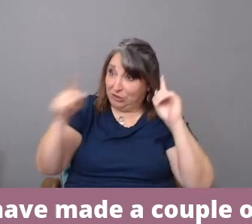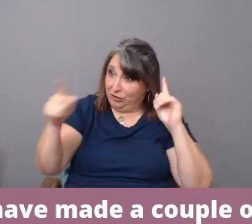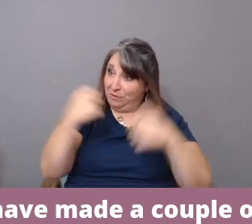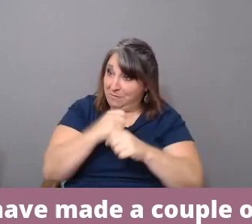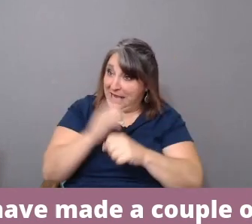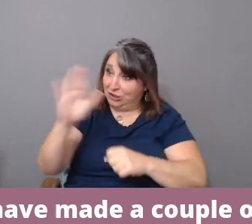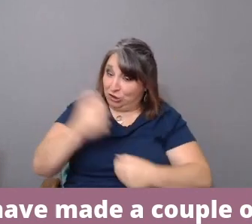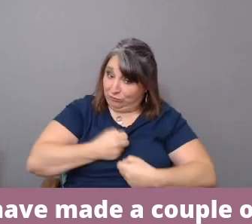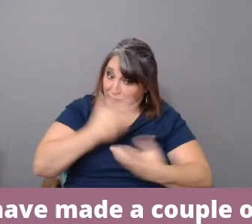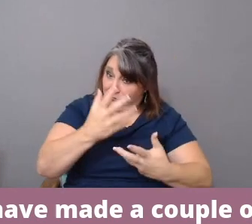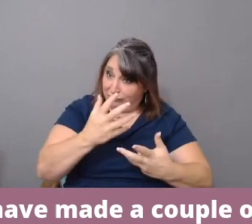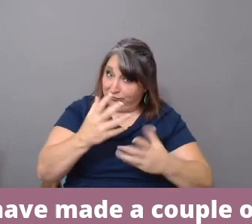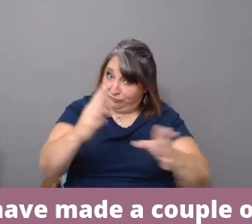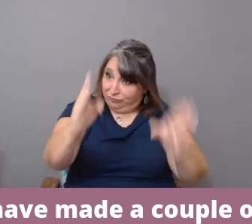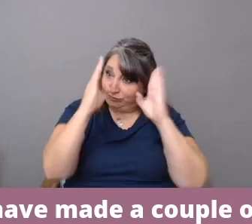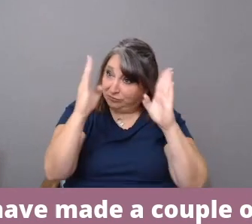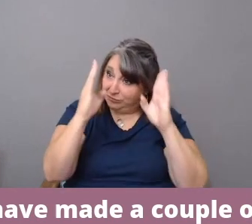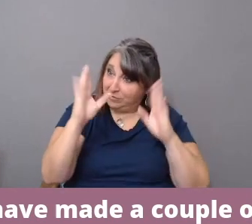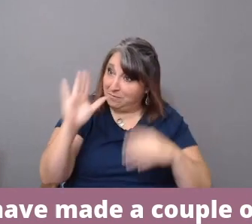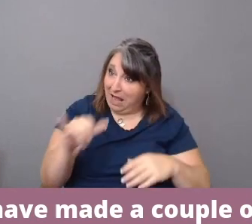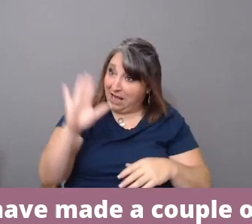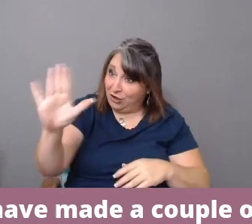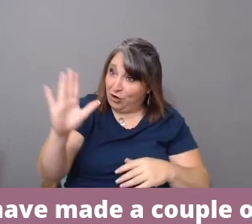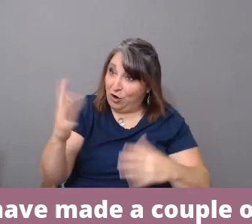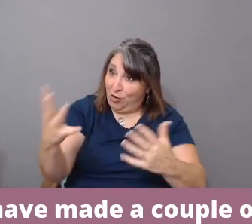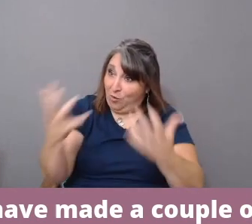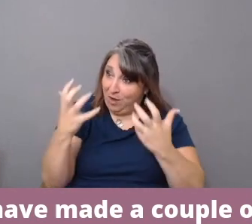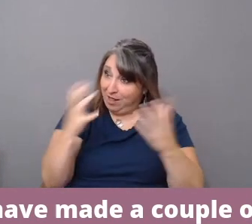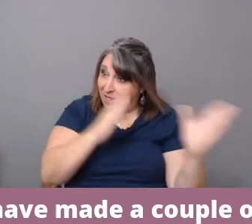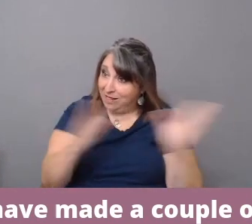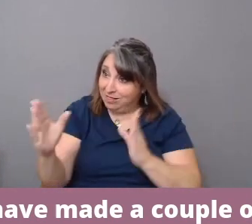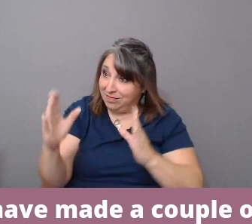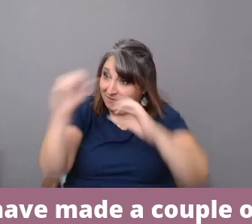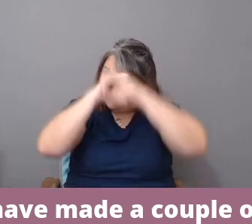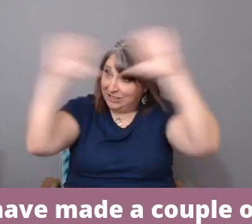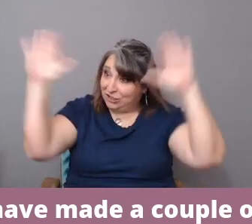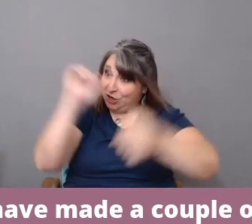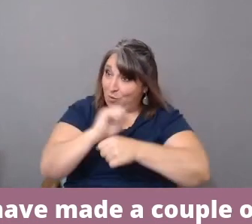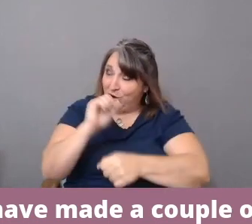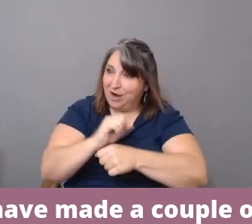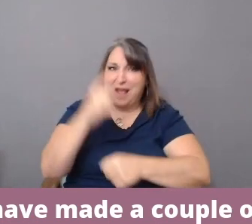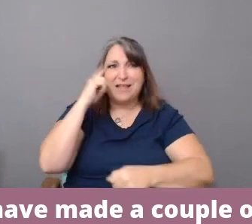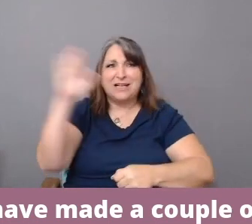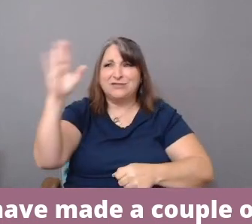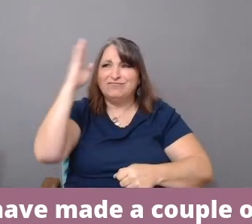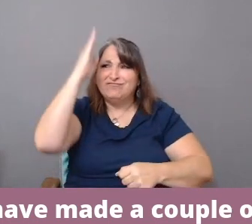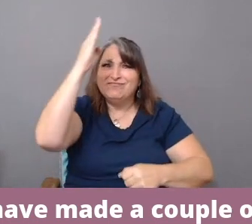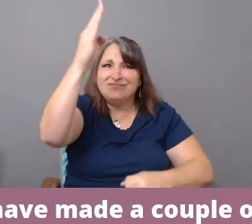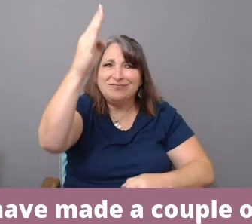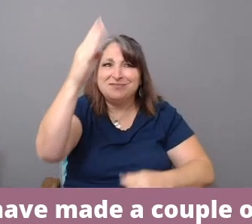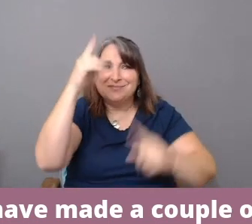of will, vision, and work? I mean, I think the question is really about your trajectory and what's changed for you. What's gotten easier?